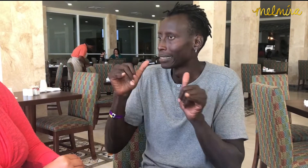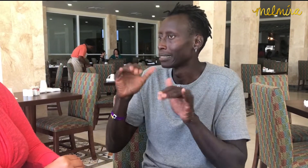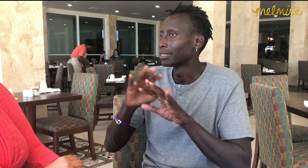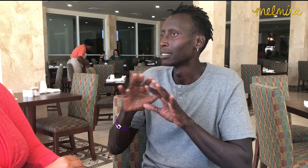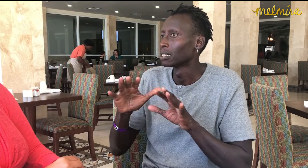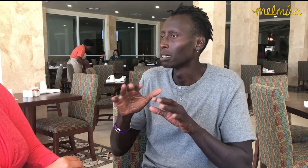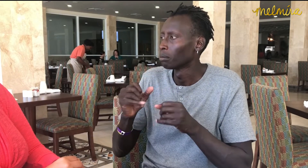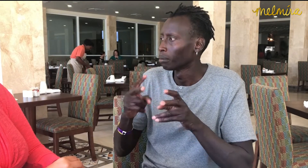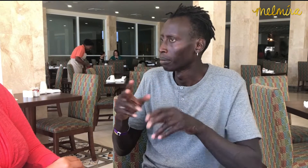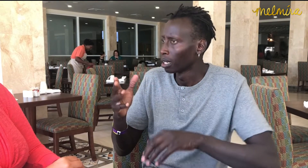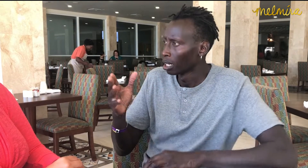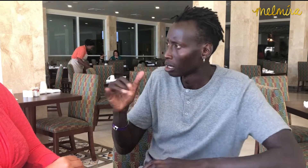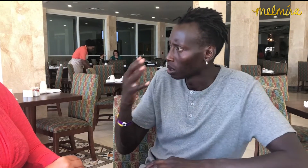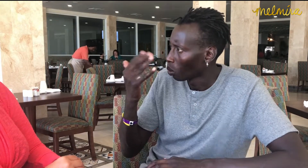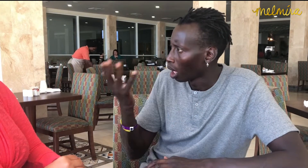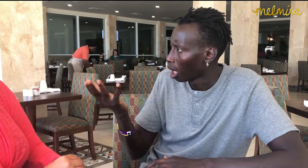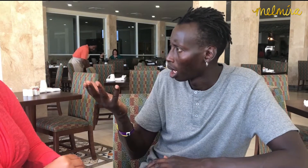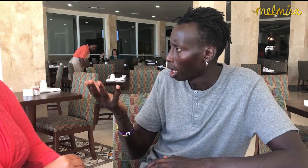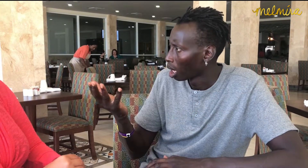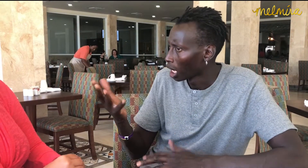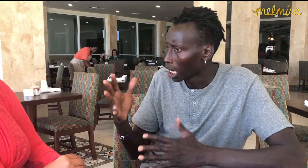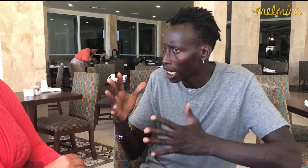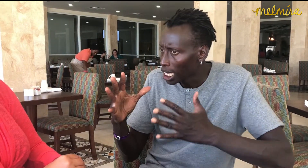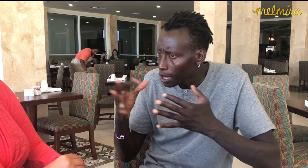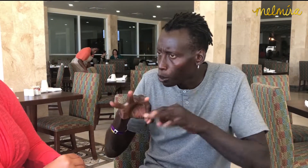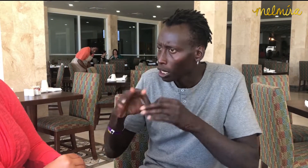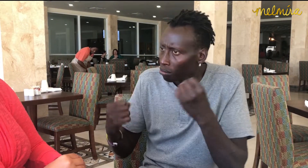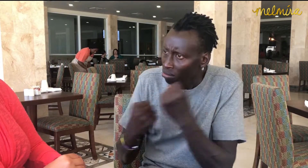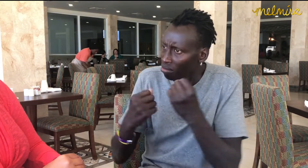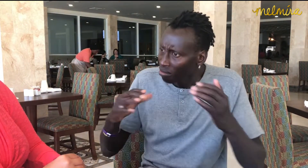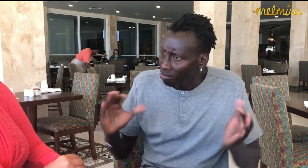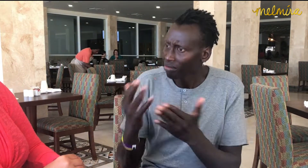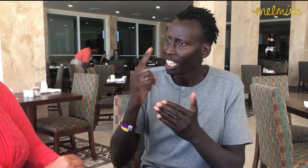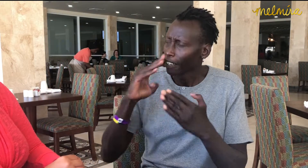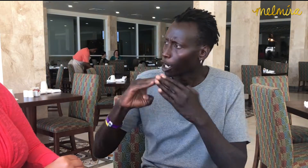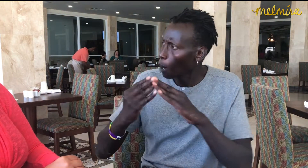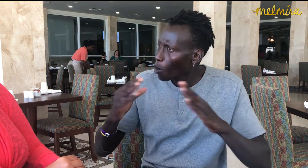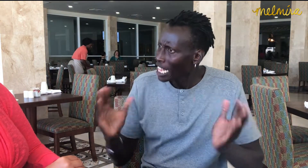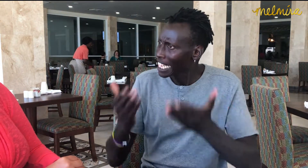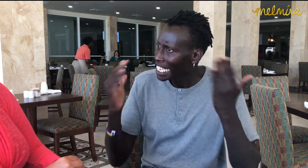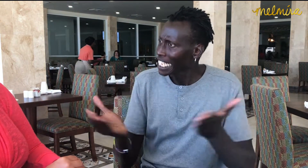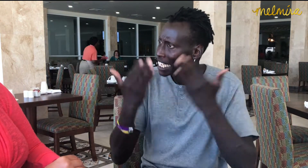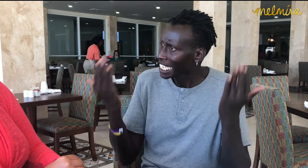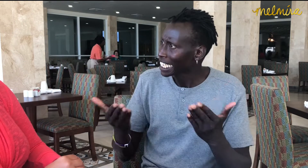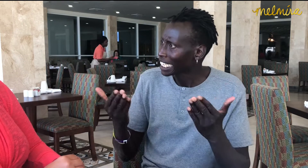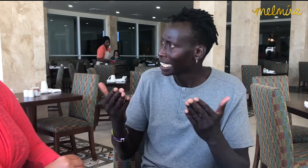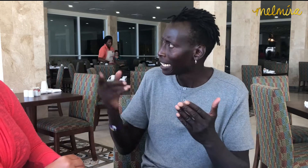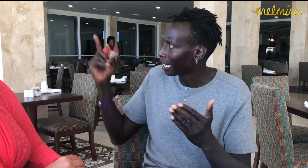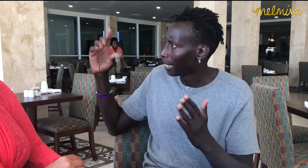People would ask me why I left and thought there needed to be more support among the deaf community.